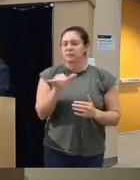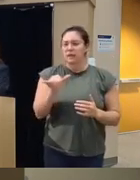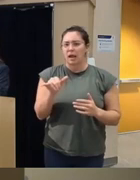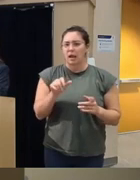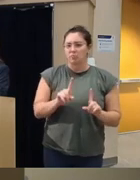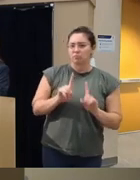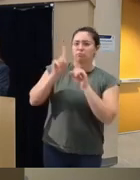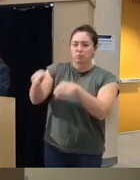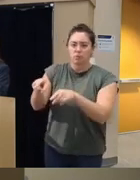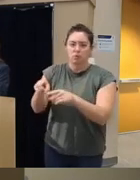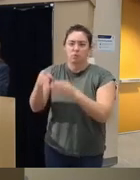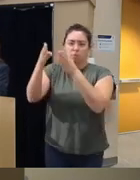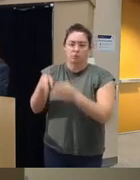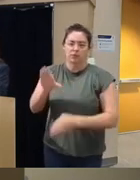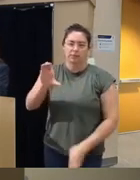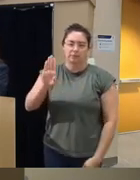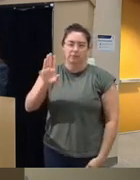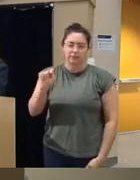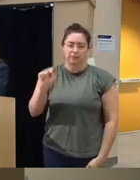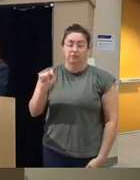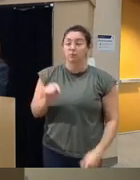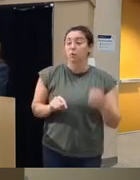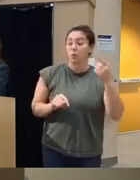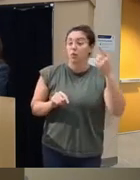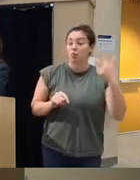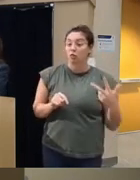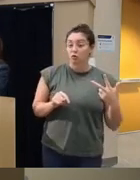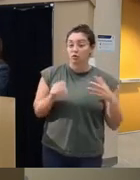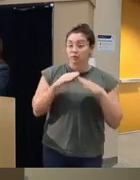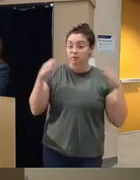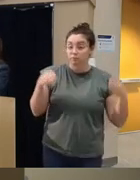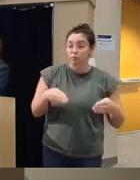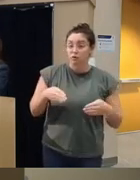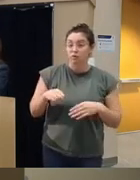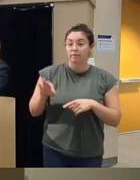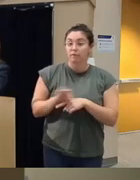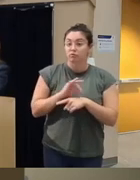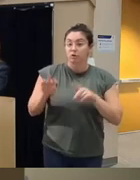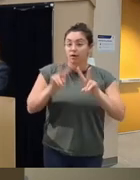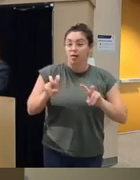administered CBT a third of the session focuses on functional analysis like what are the triggers